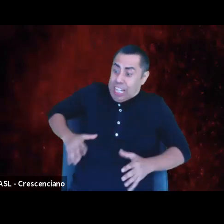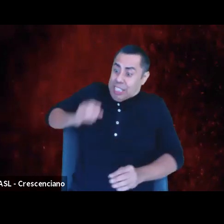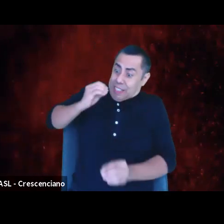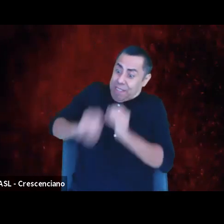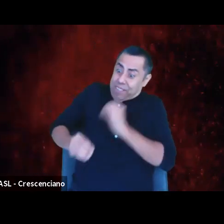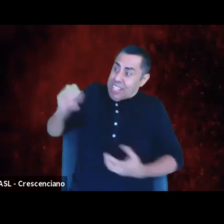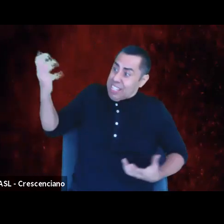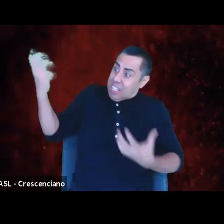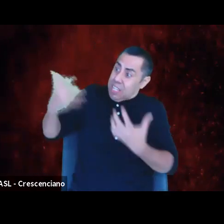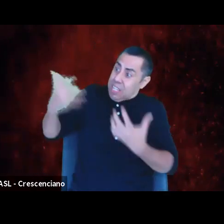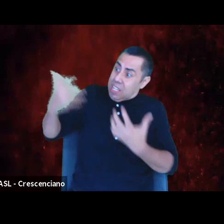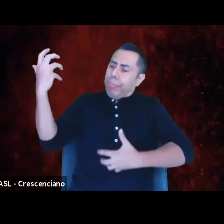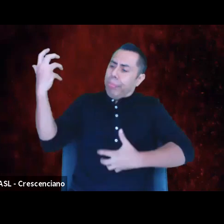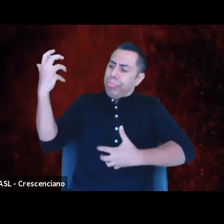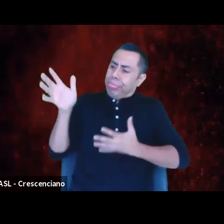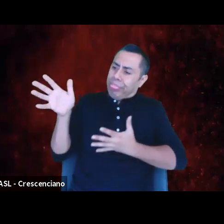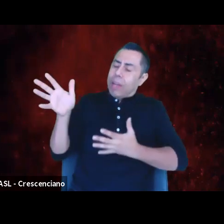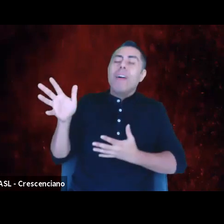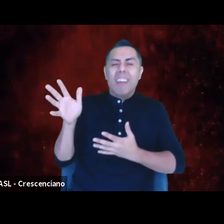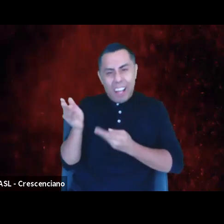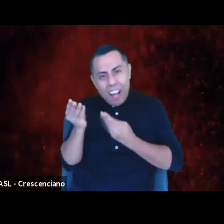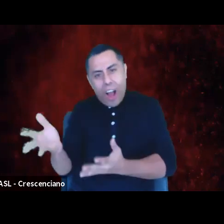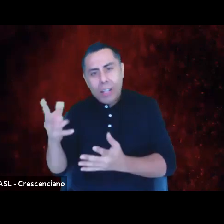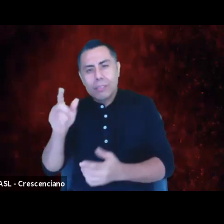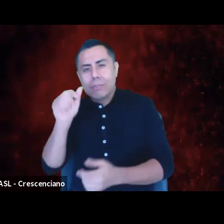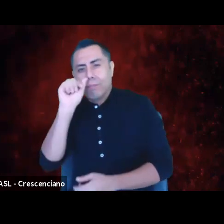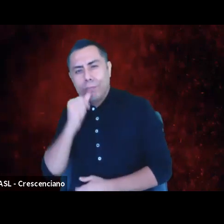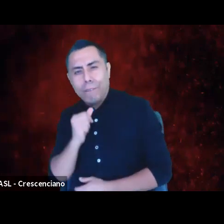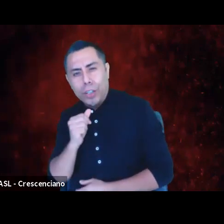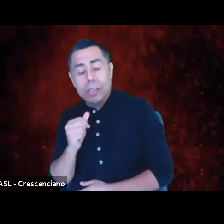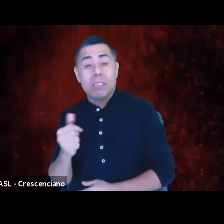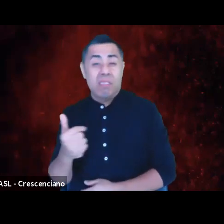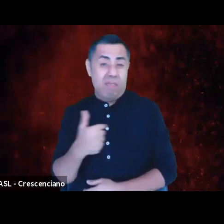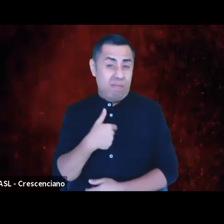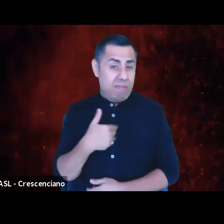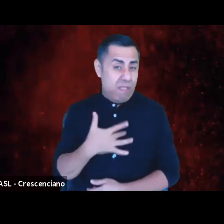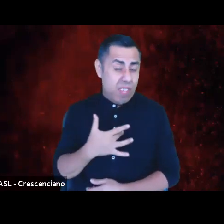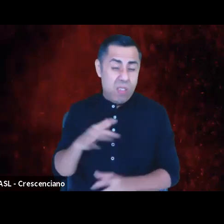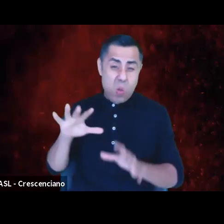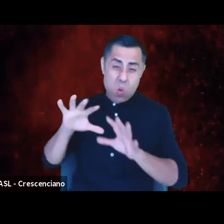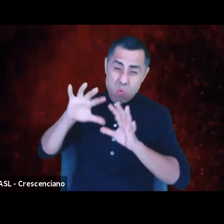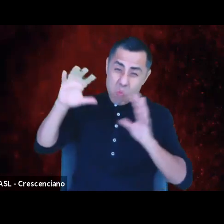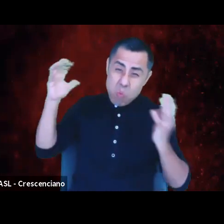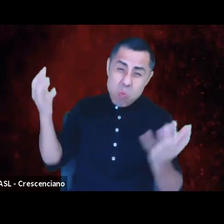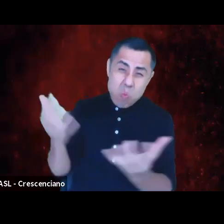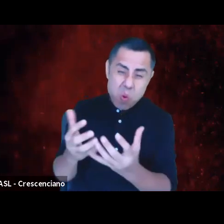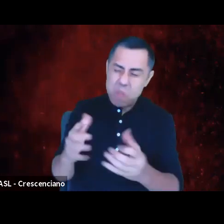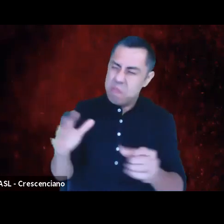I think it's safe to say, there's a lotta suffering in our world, suffering that at the root comes from this dis-alignment